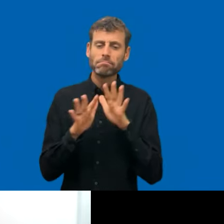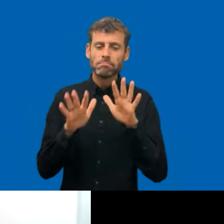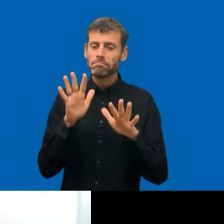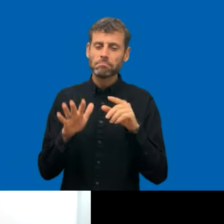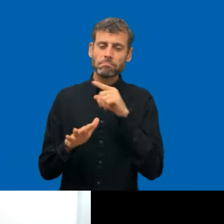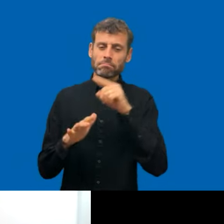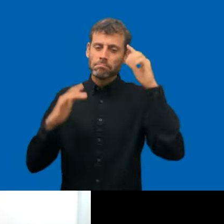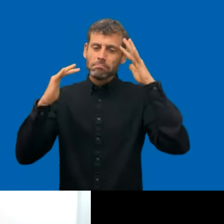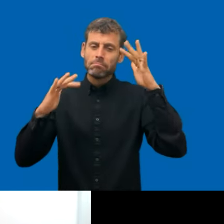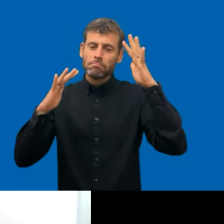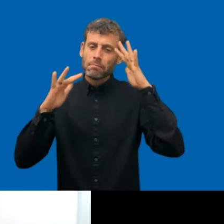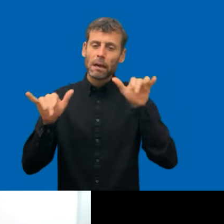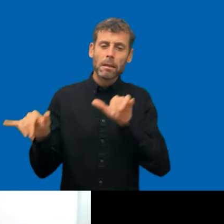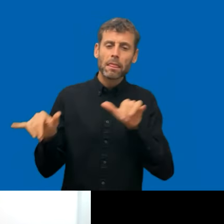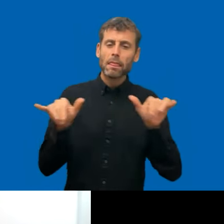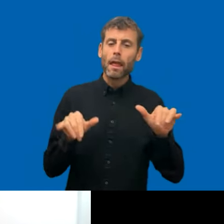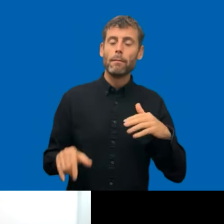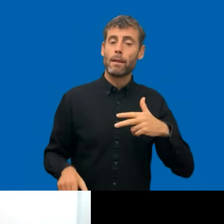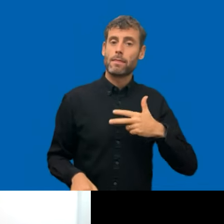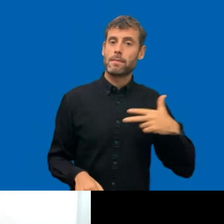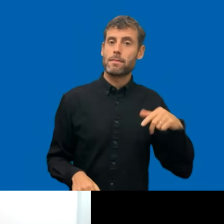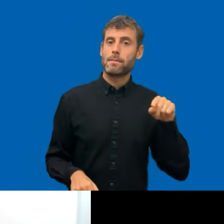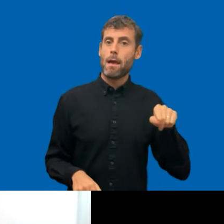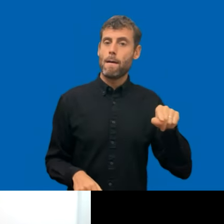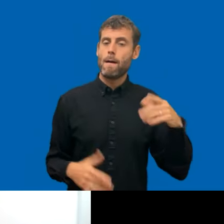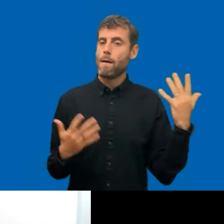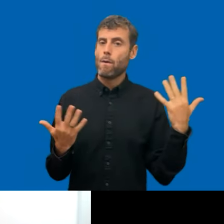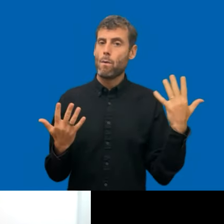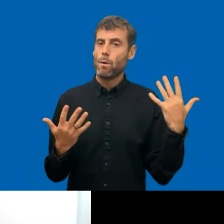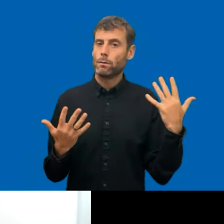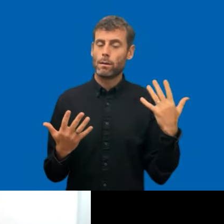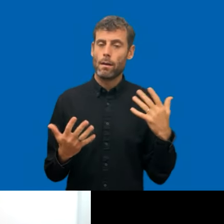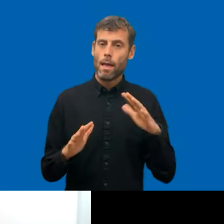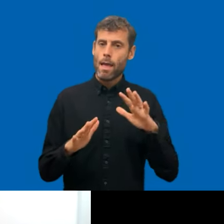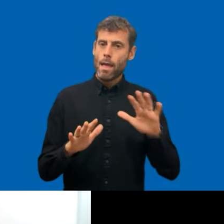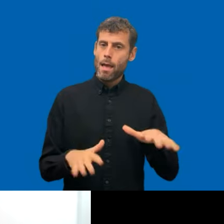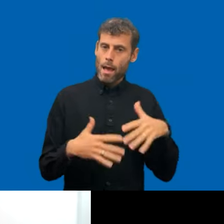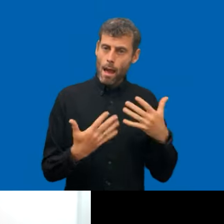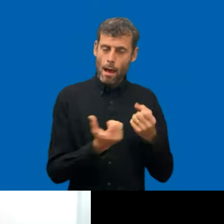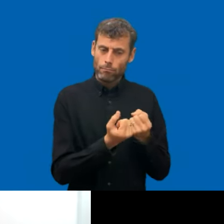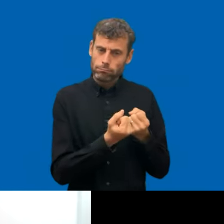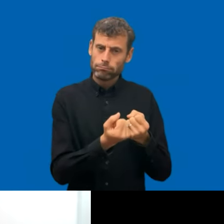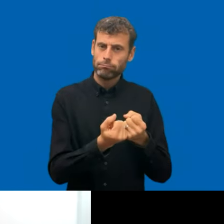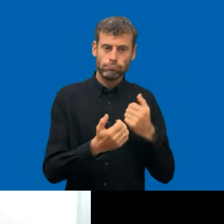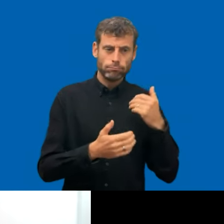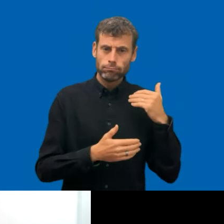from Denmark, that supporting being efficient and Member States would have